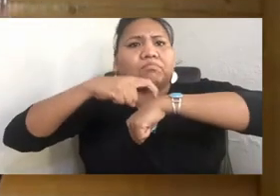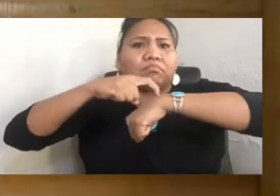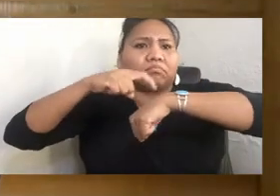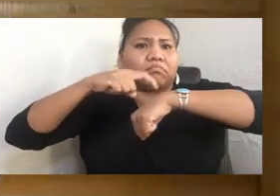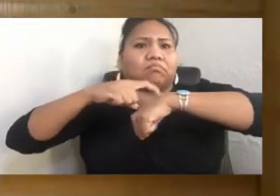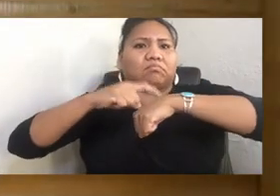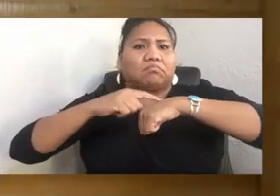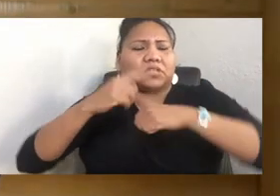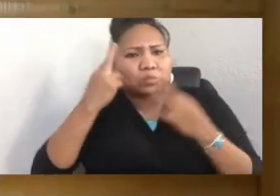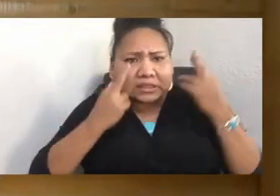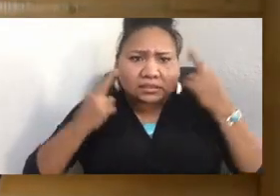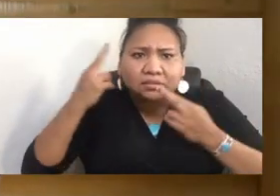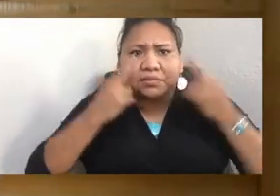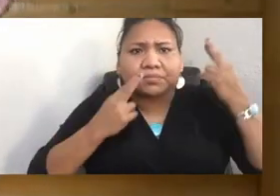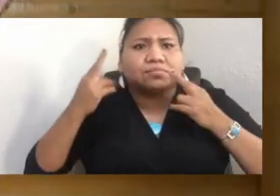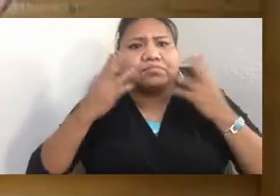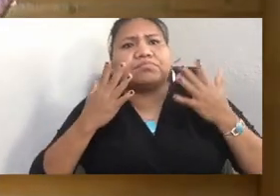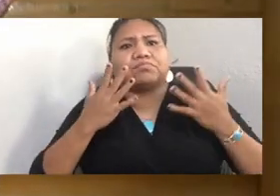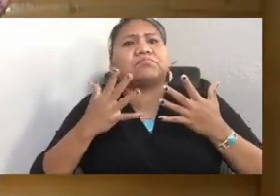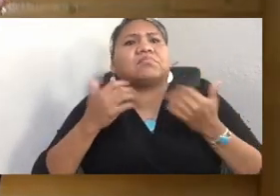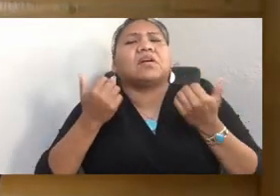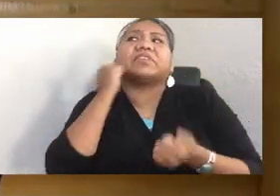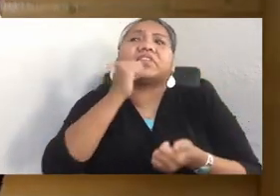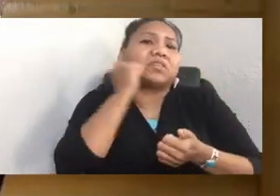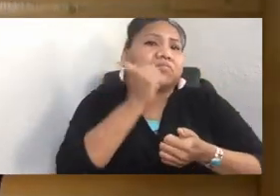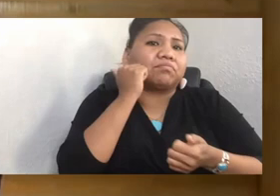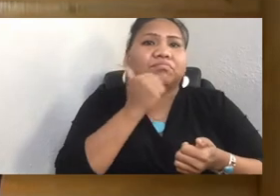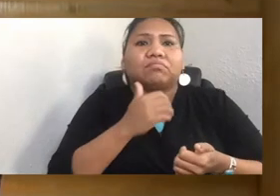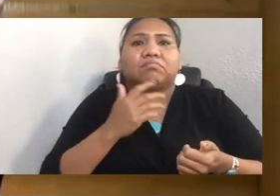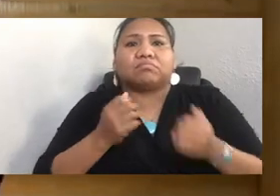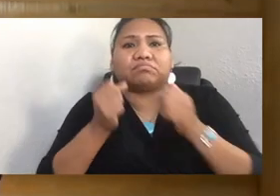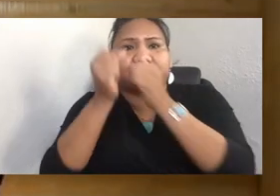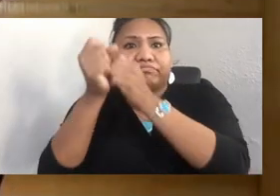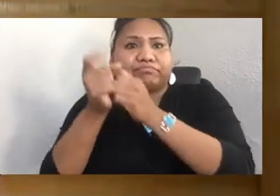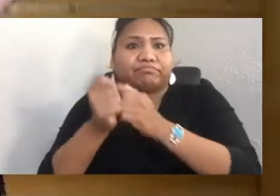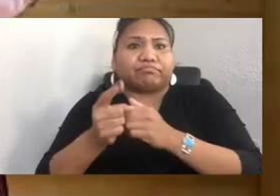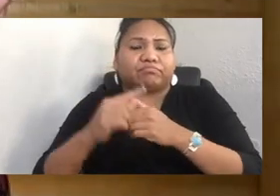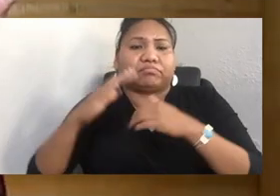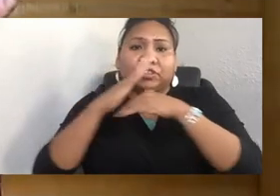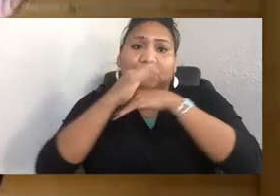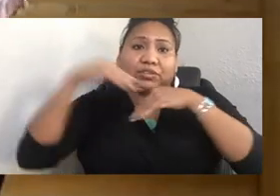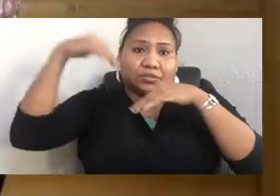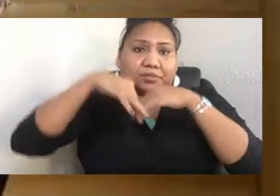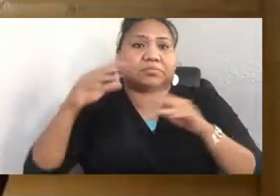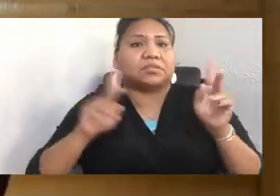but also known that every day, every day, Indigenous people gather.